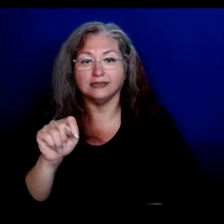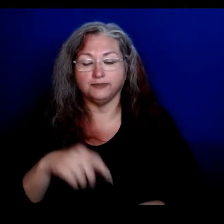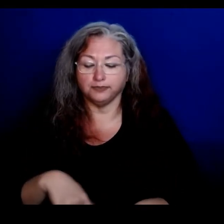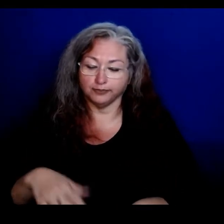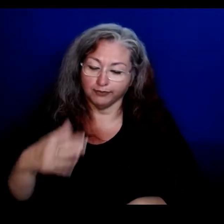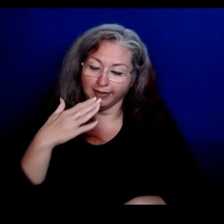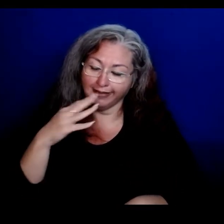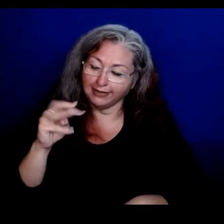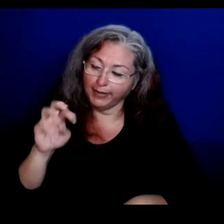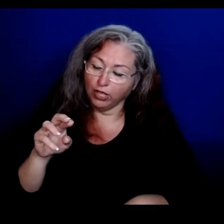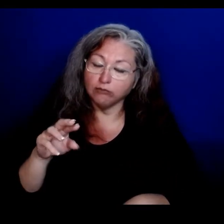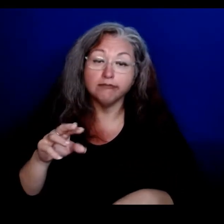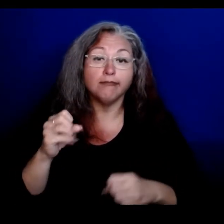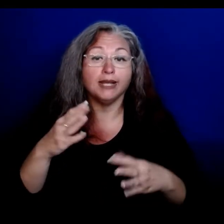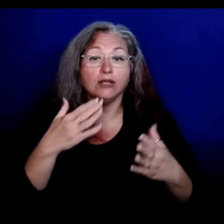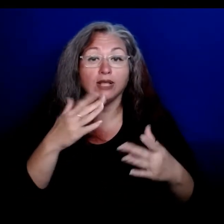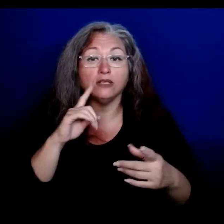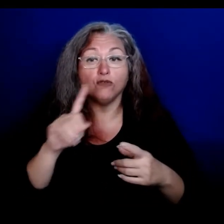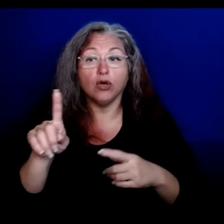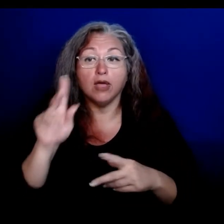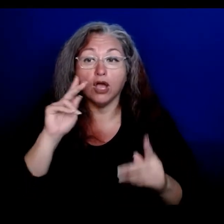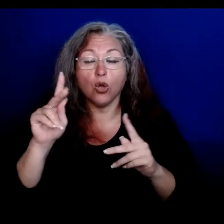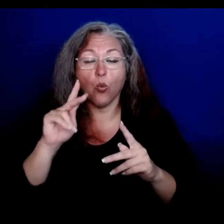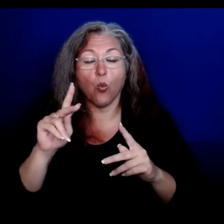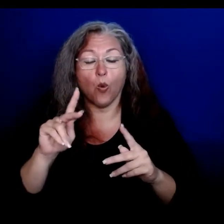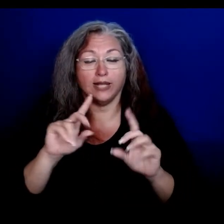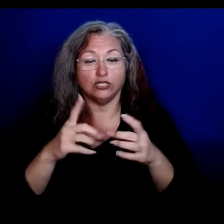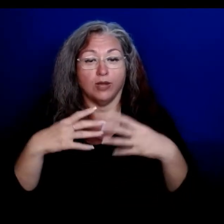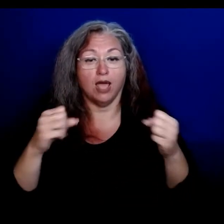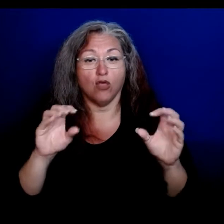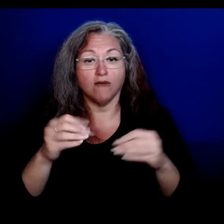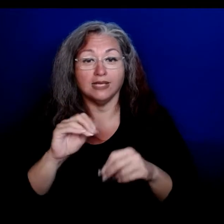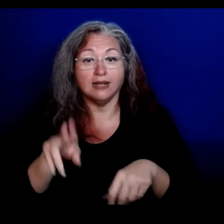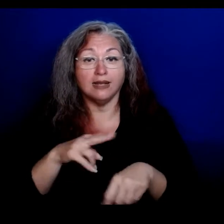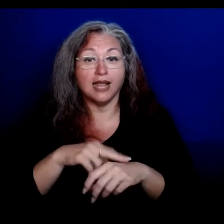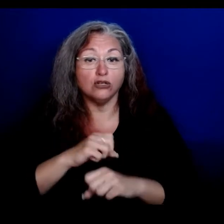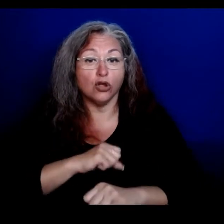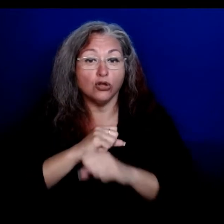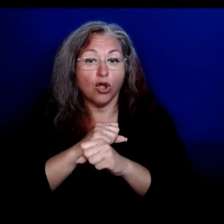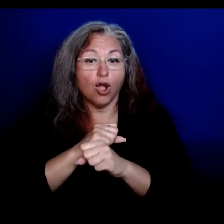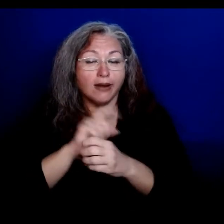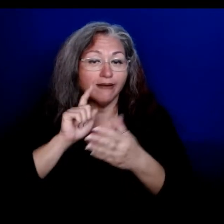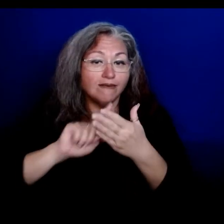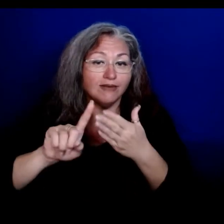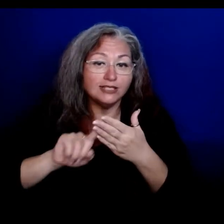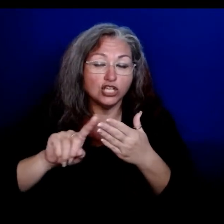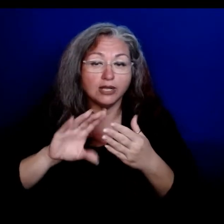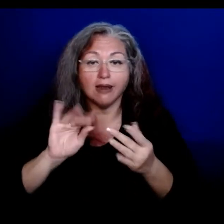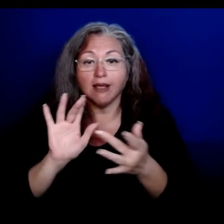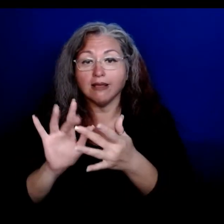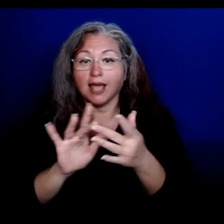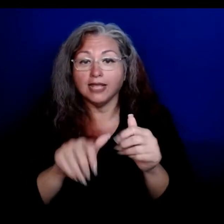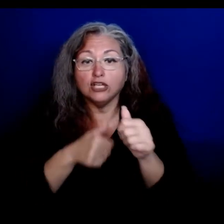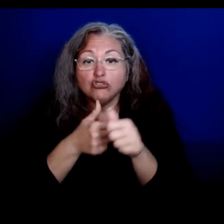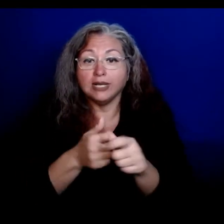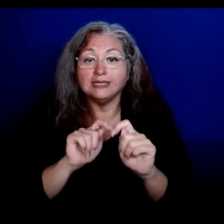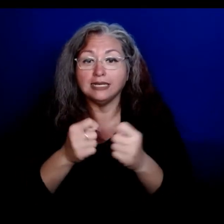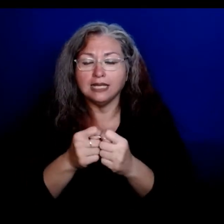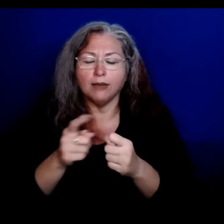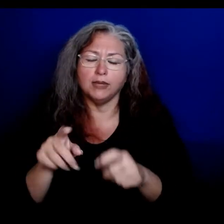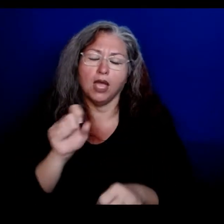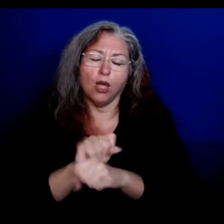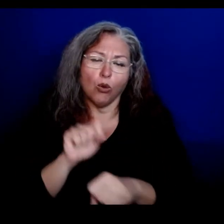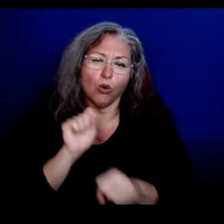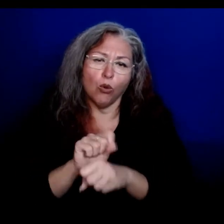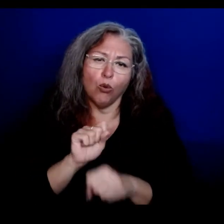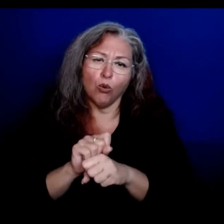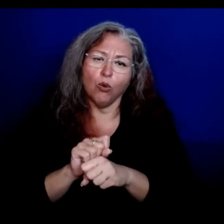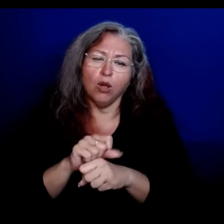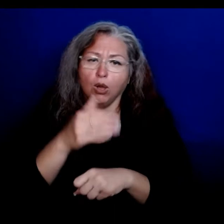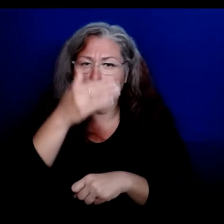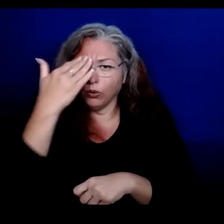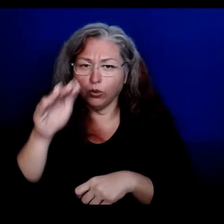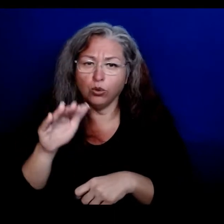Thanks, Mayor. And many thanks to our Kauai District Health Office and National Guard case investigation and contact tracing team who worked tirelessly for the past two years to keep our